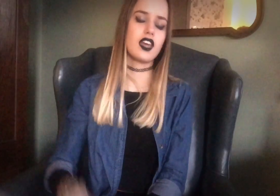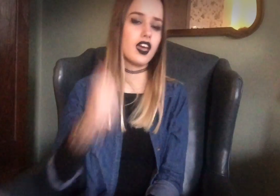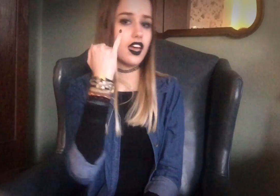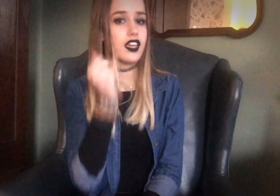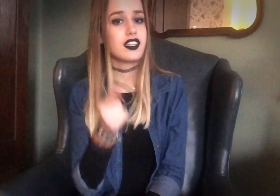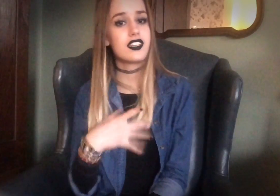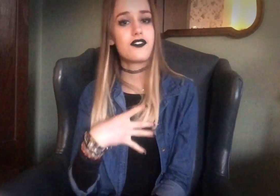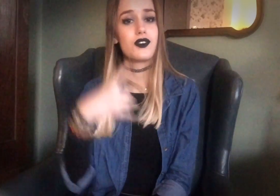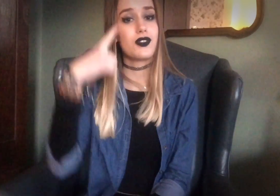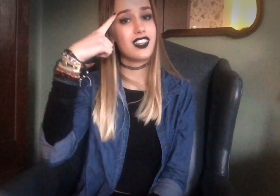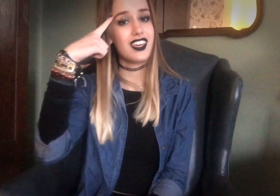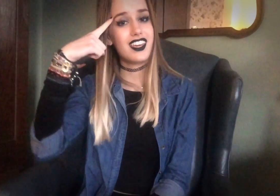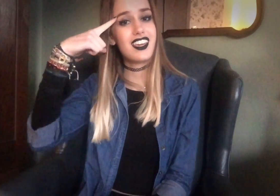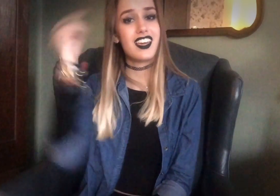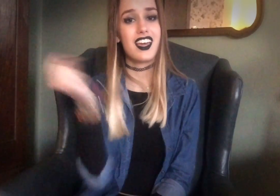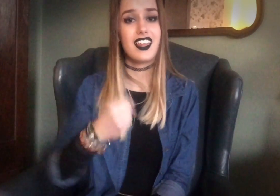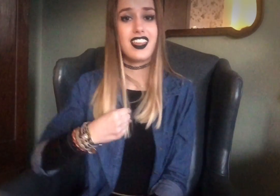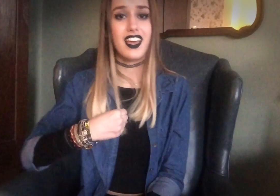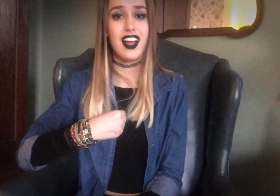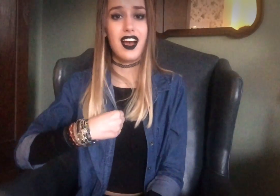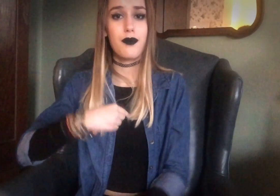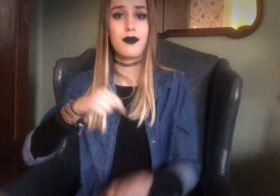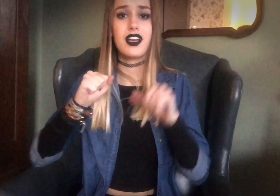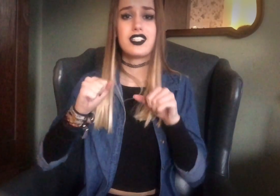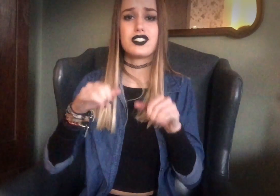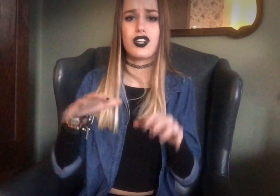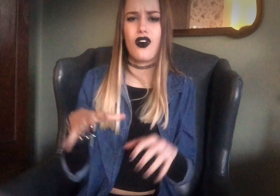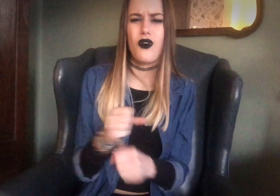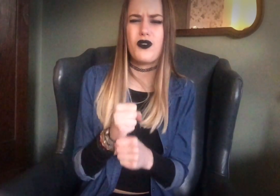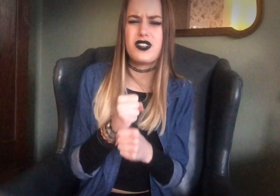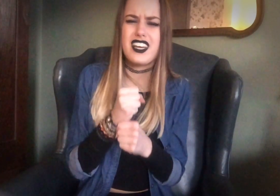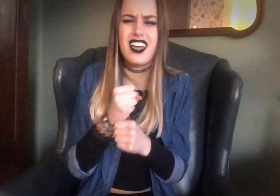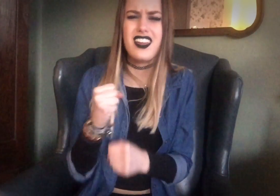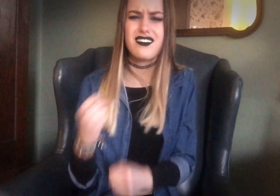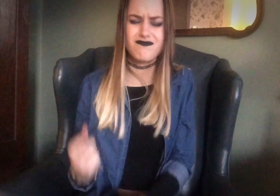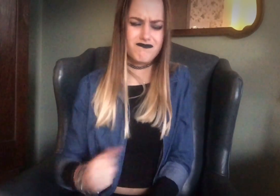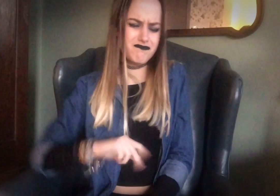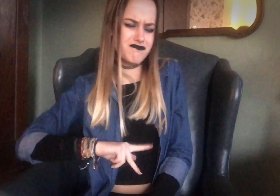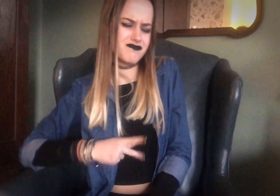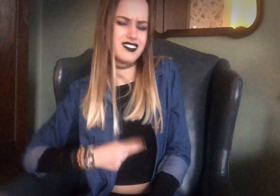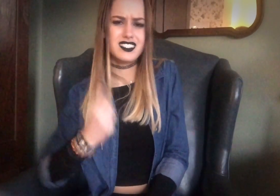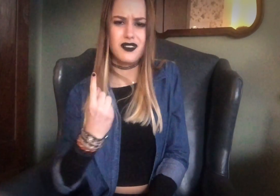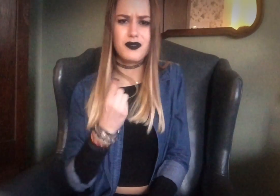And if you think that I'm still holdin' on to somethin'